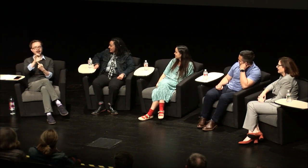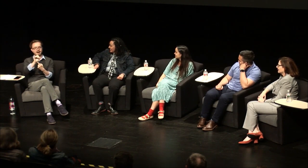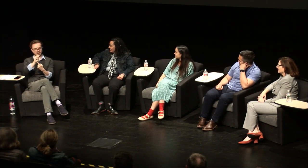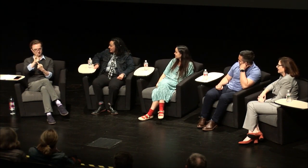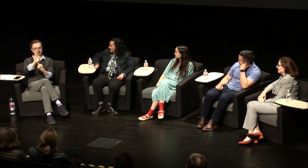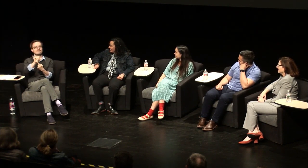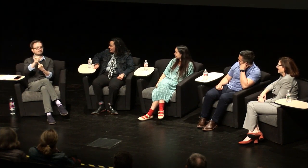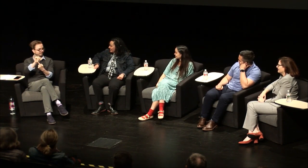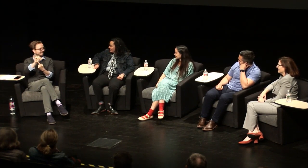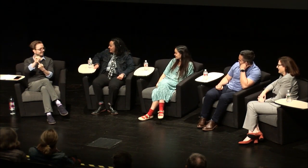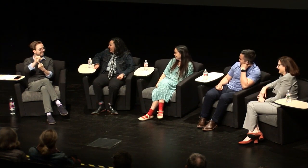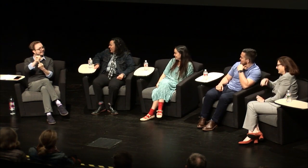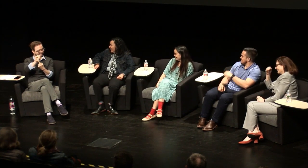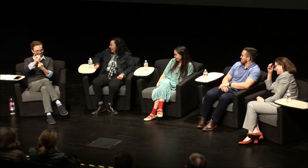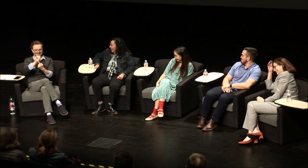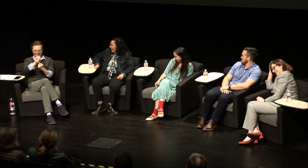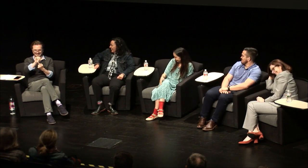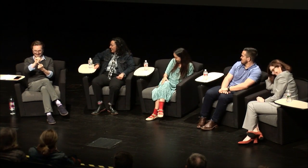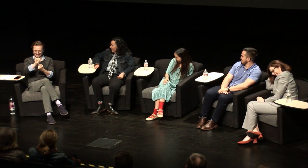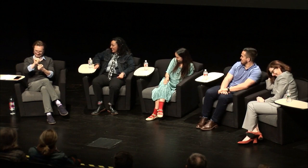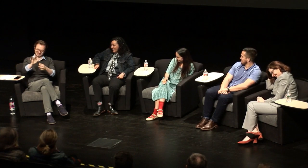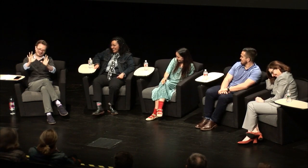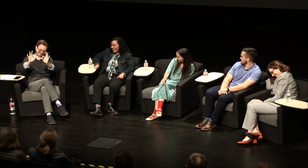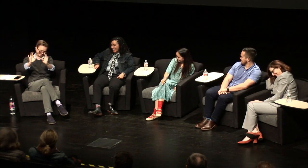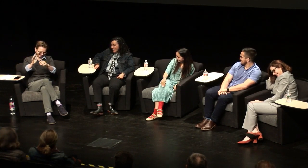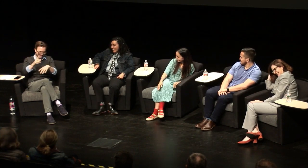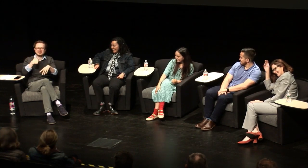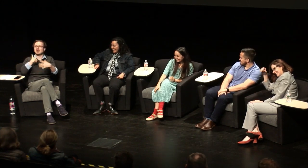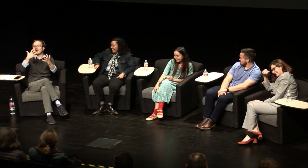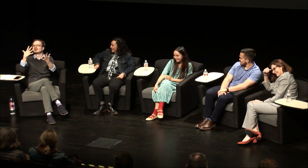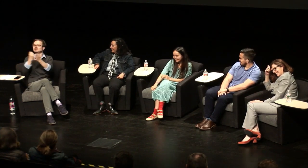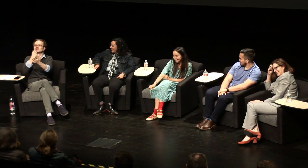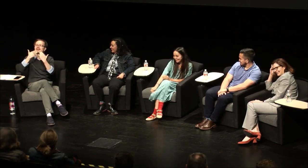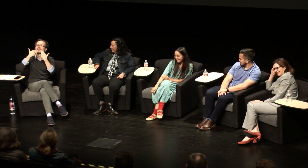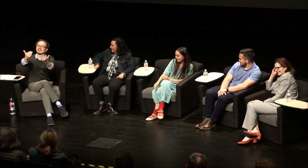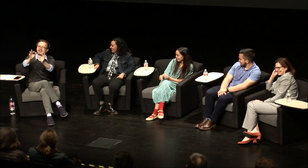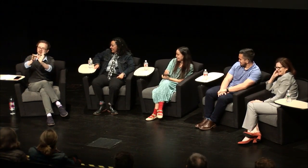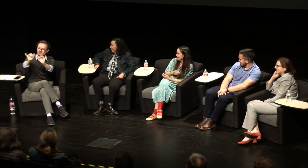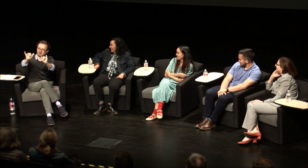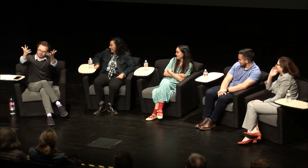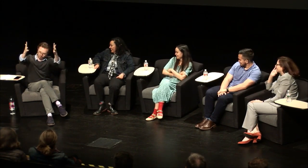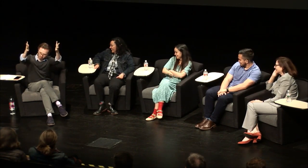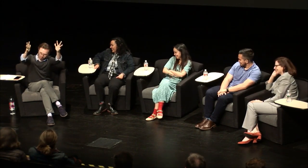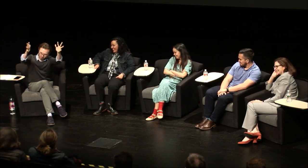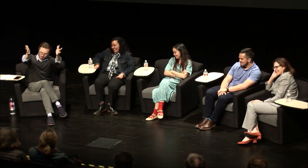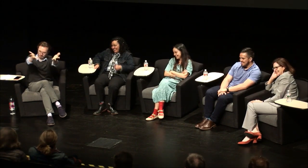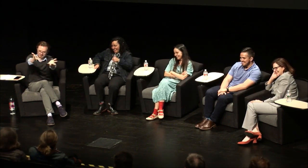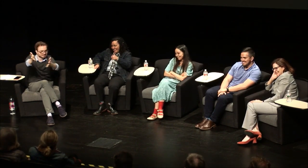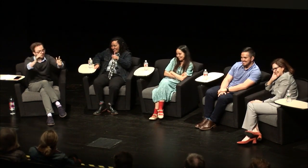"I got comfy," so excellent word choice thank you actually on all the interpreters